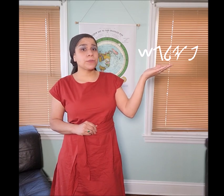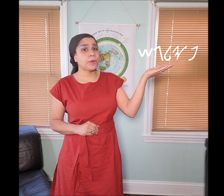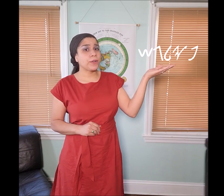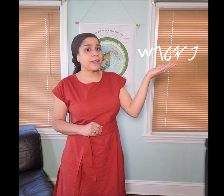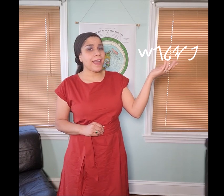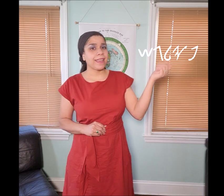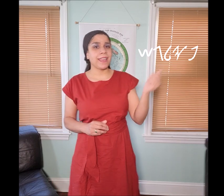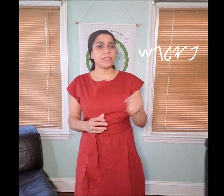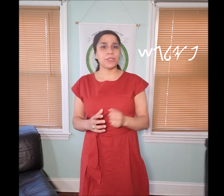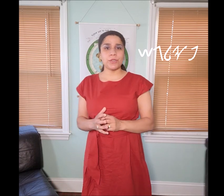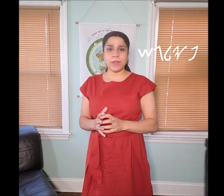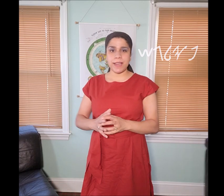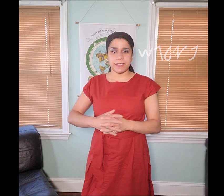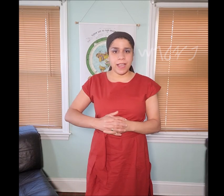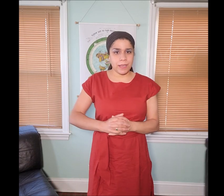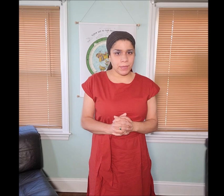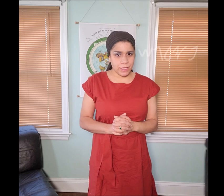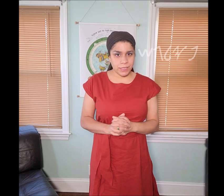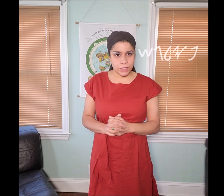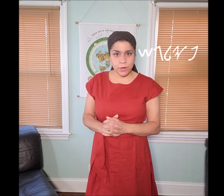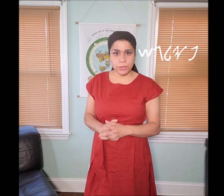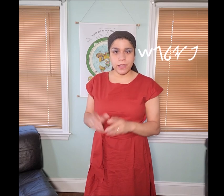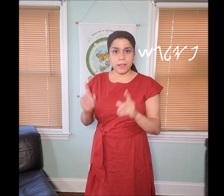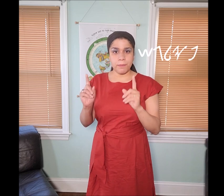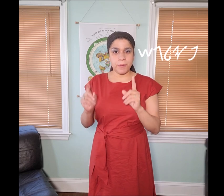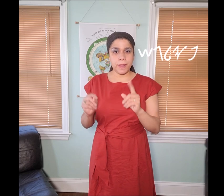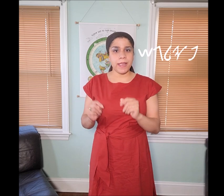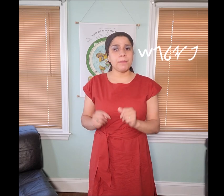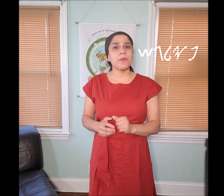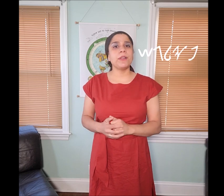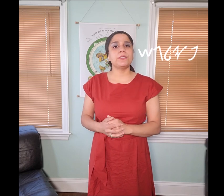This is another word I can't show you how to sign because it's very lewd, but I am going